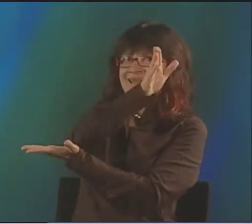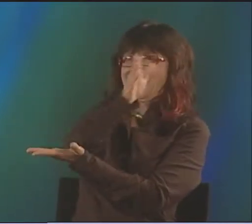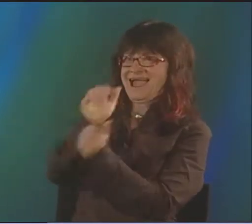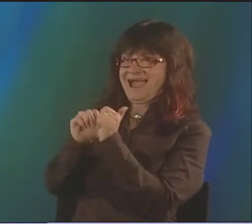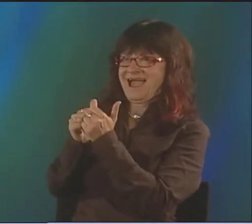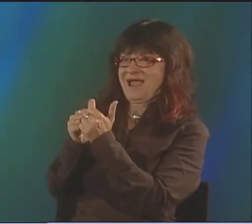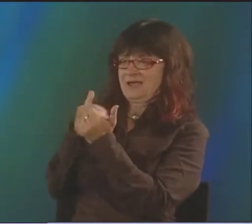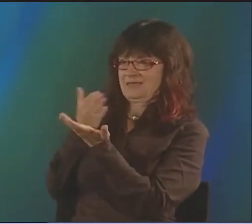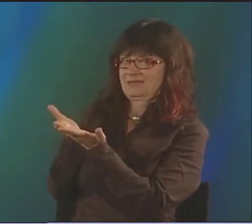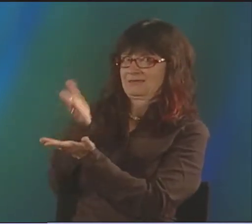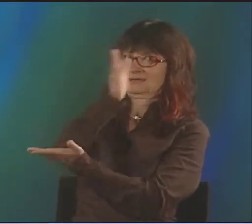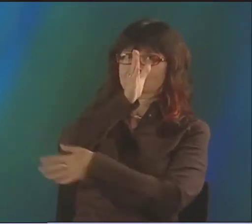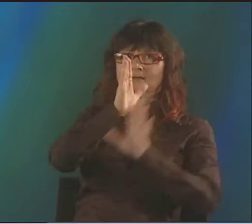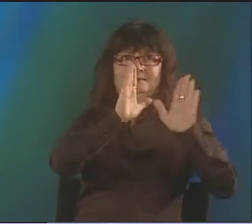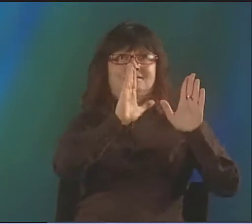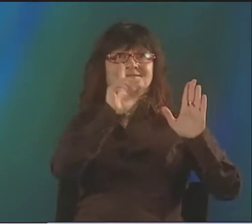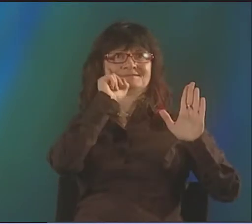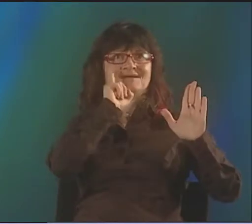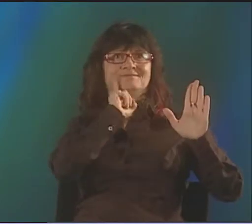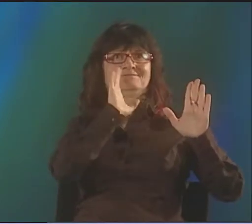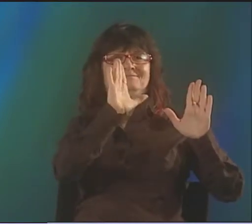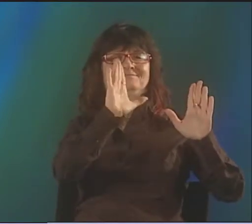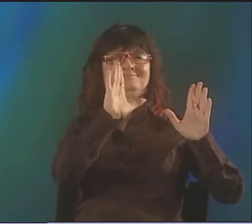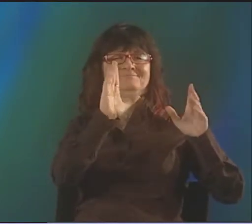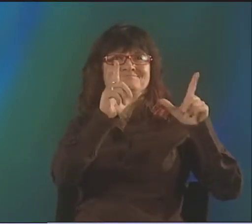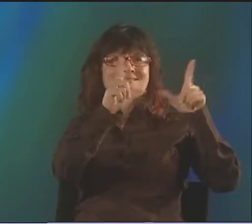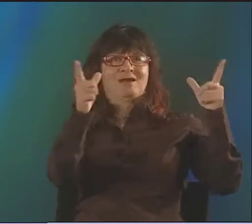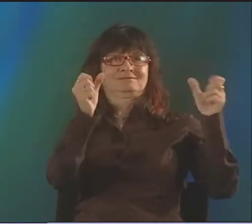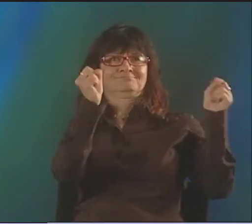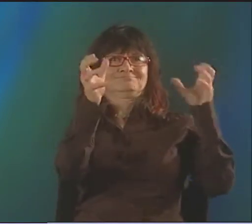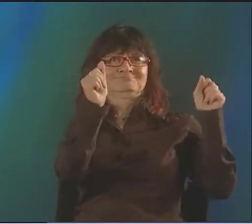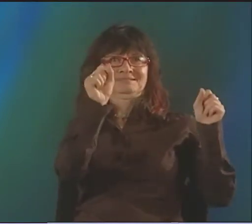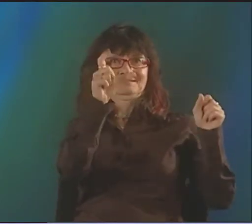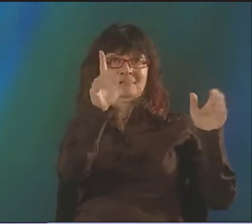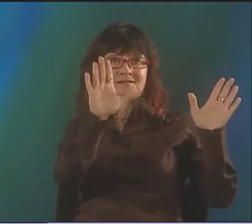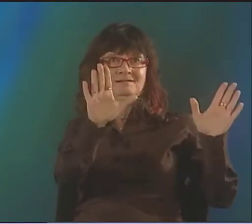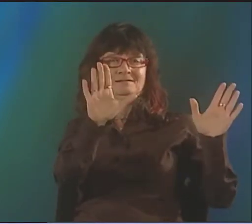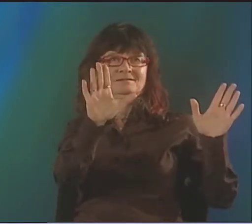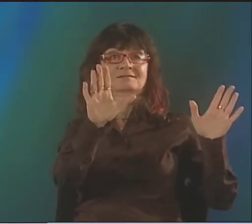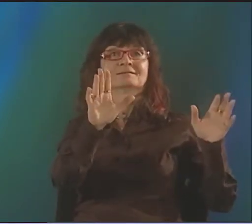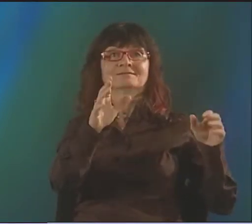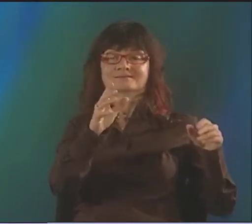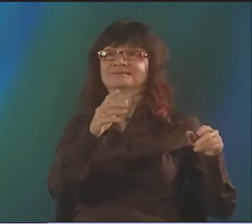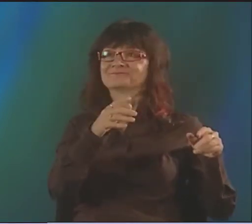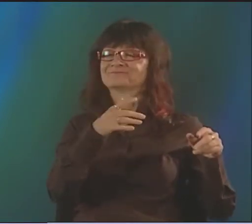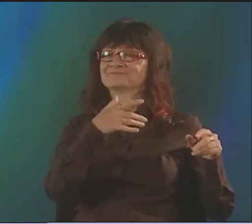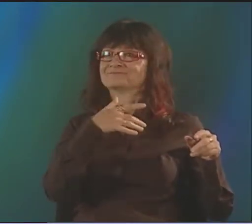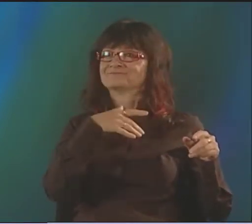BECAUSE HOW WOULD I SHOW THE ART OF A POEM IN SIGN IF IT STARTED WITH A WRITTEN VERSION?